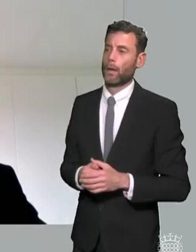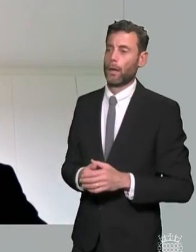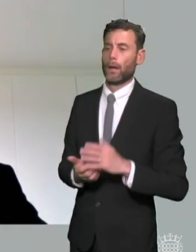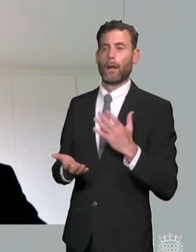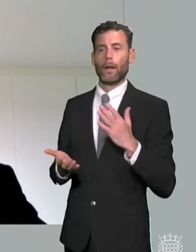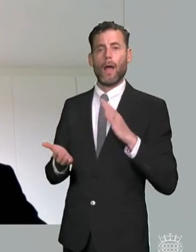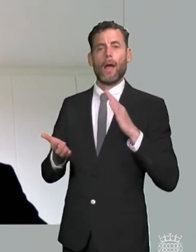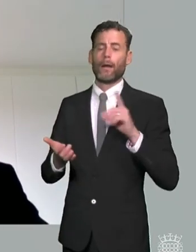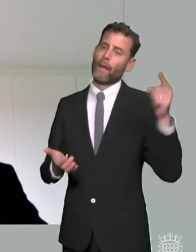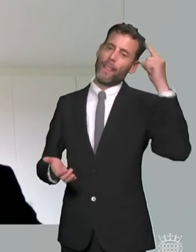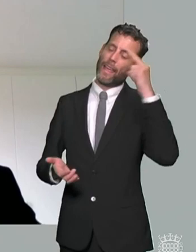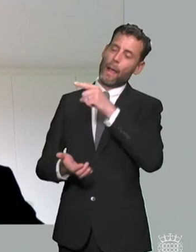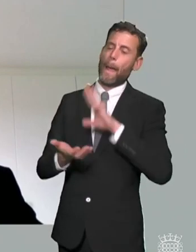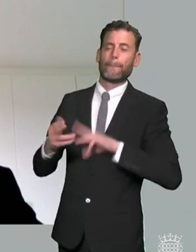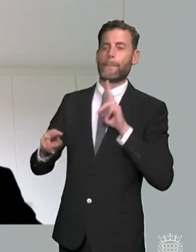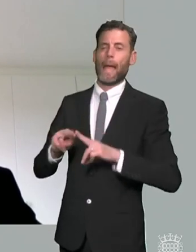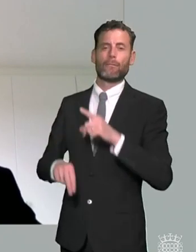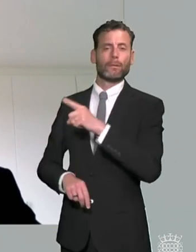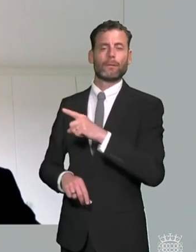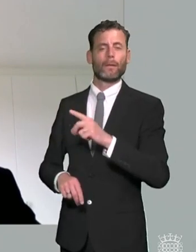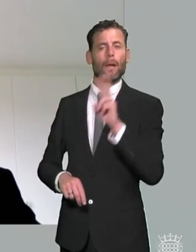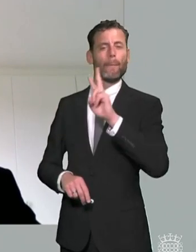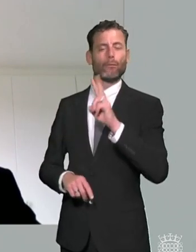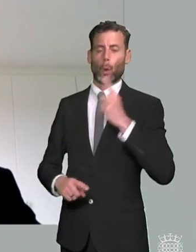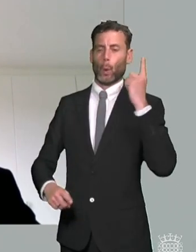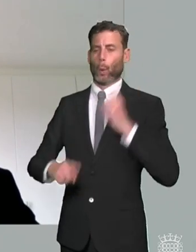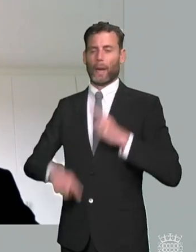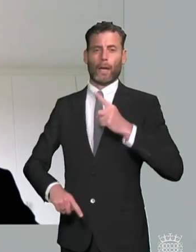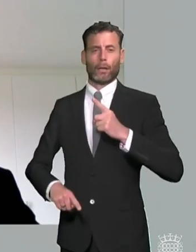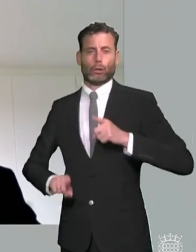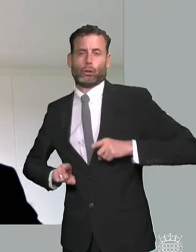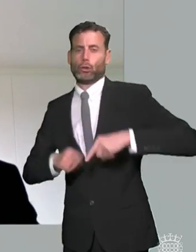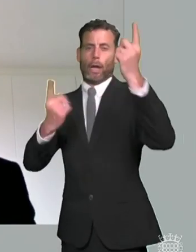resolve things that's absolutely not what we see through our experience of investigating complaints